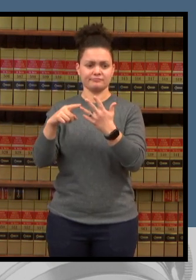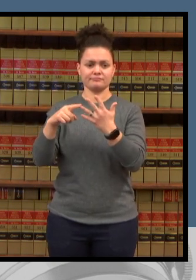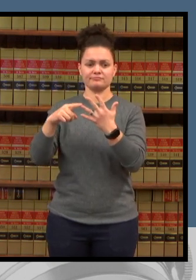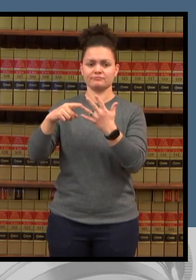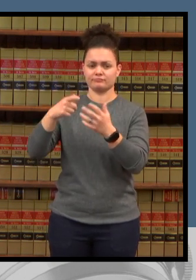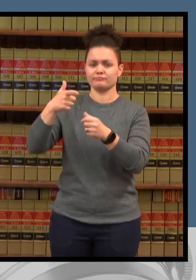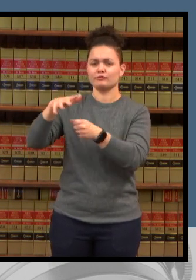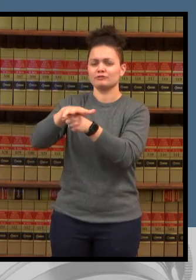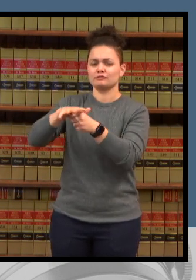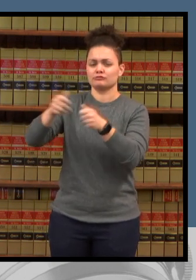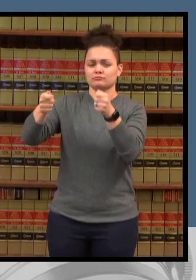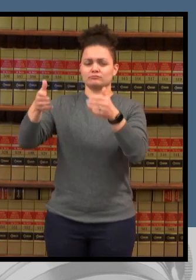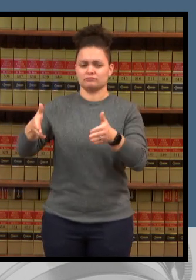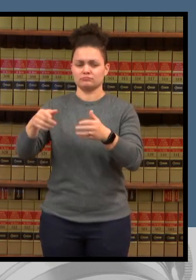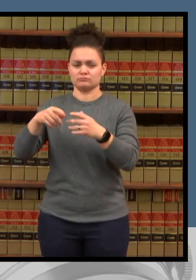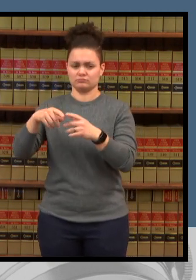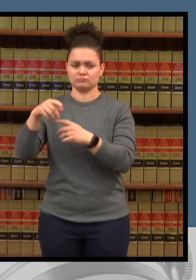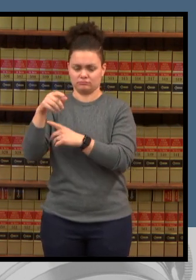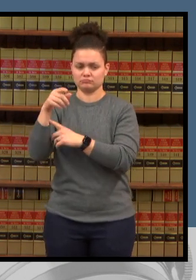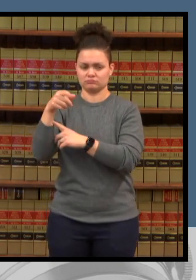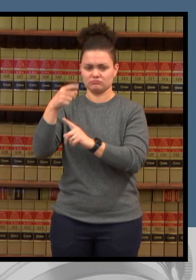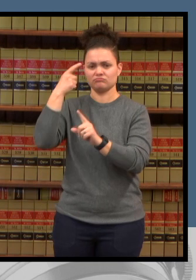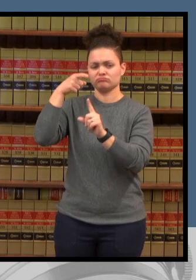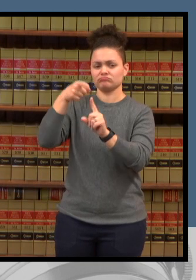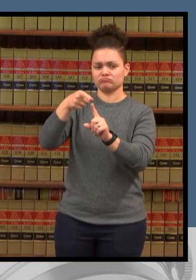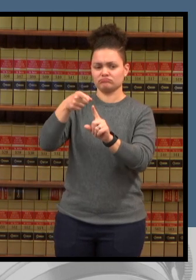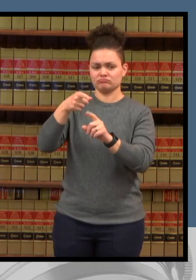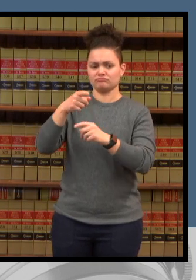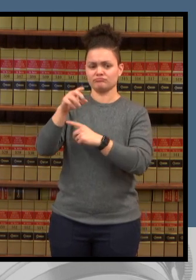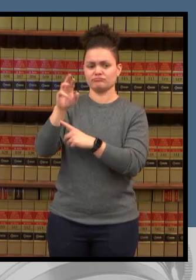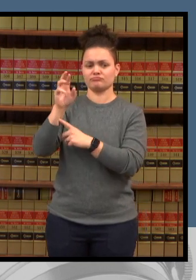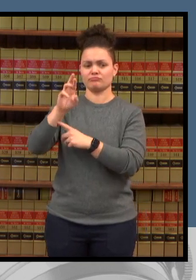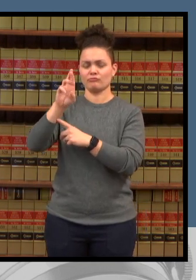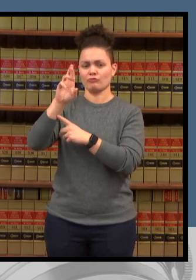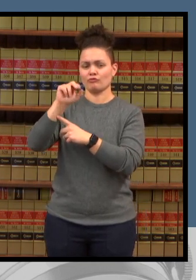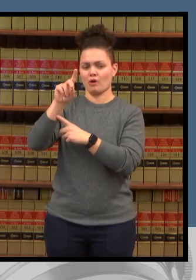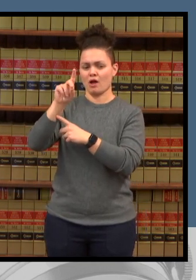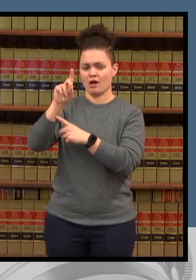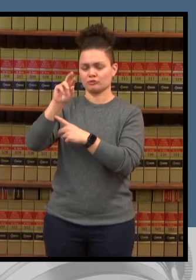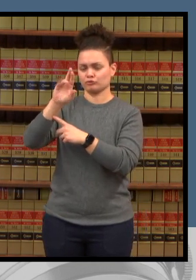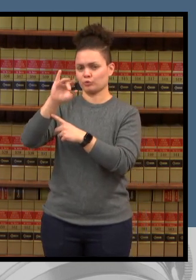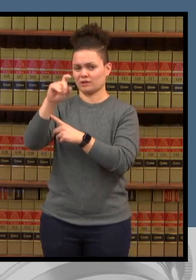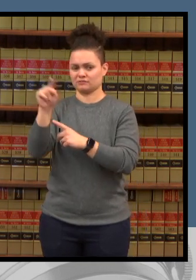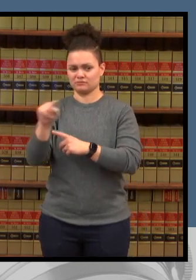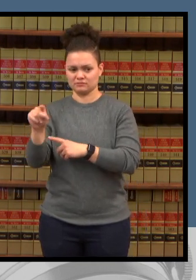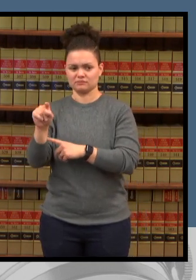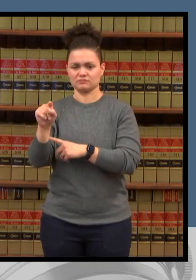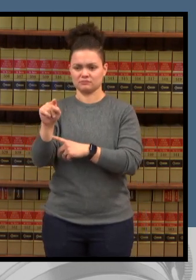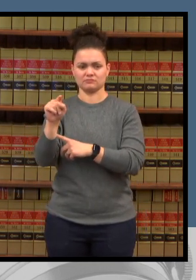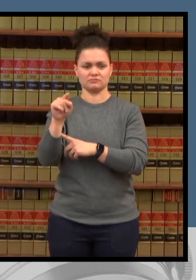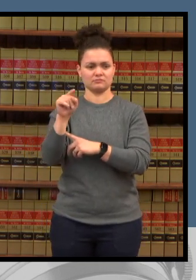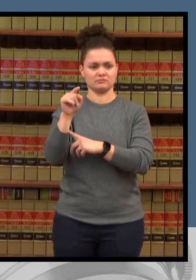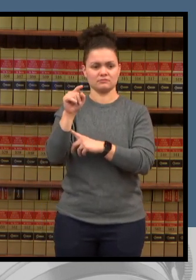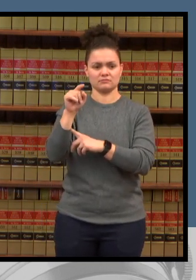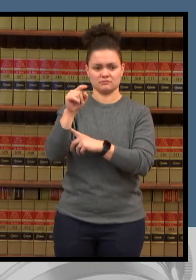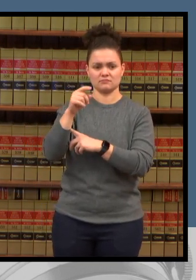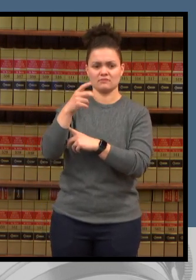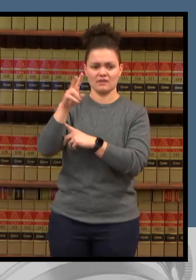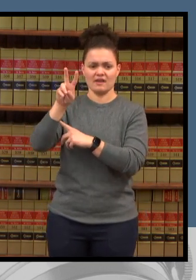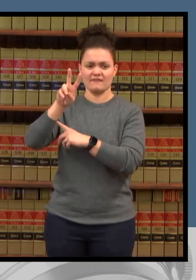douglas camille rodriguez and jason valine as many of you know i shared over the weekend that i had